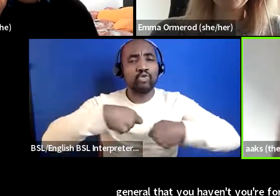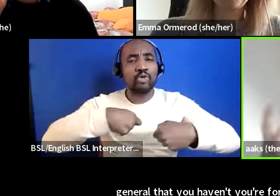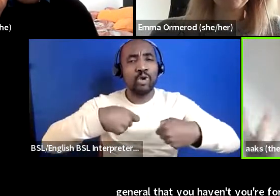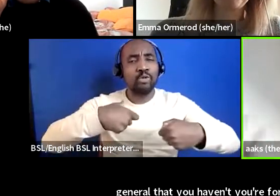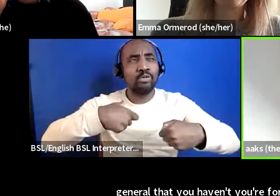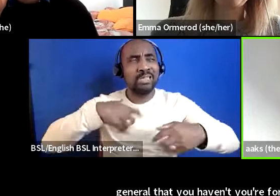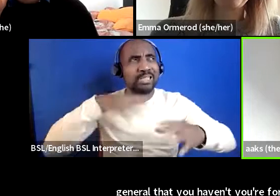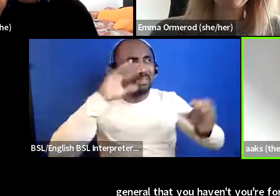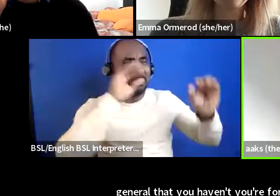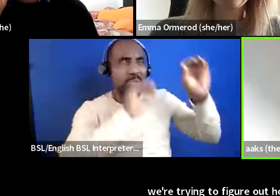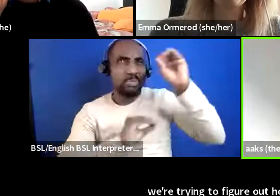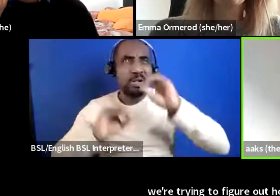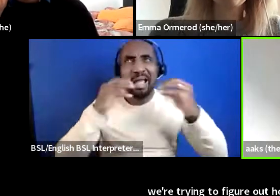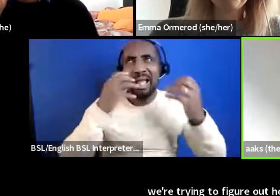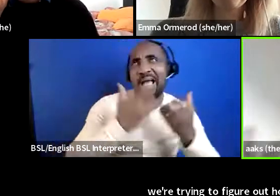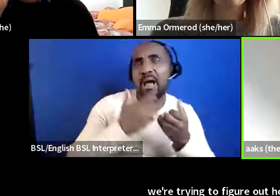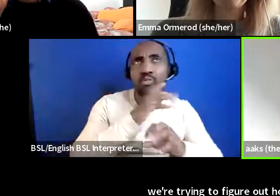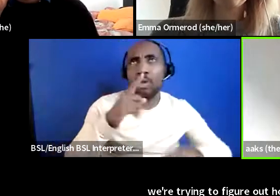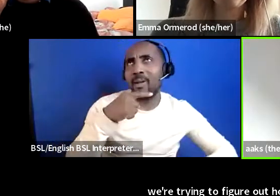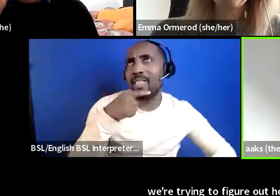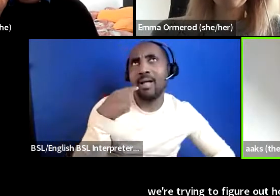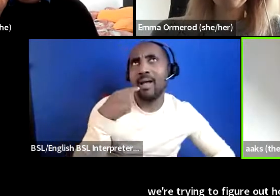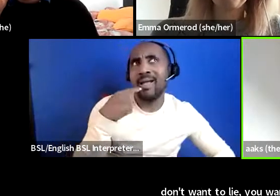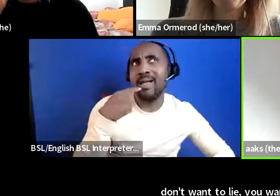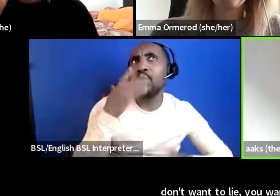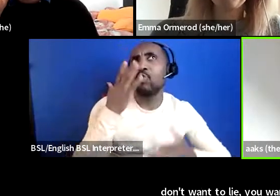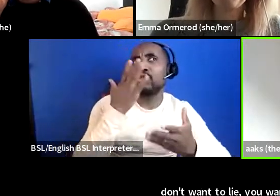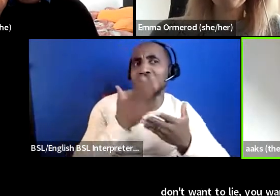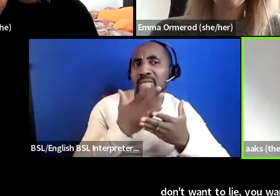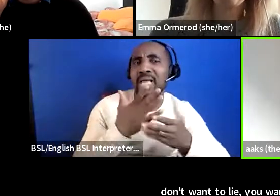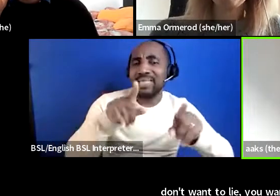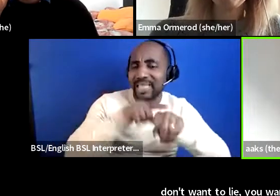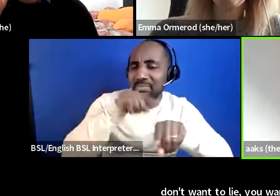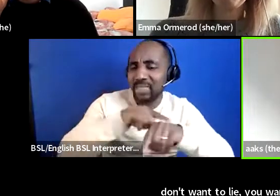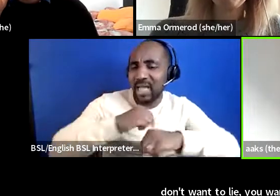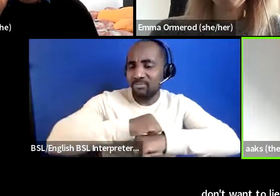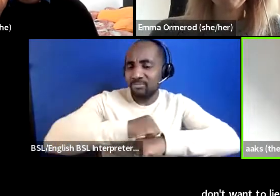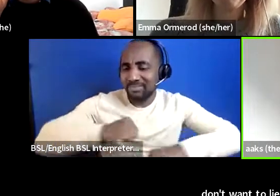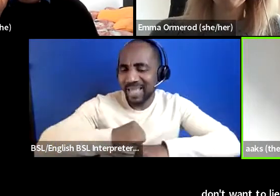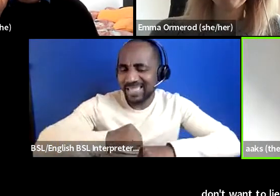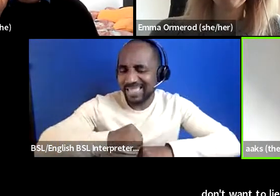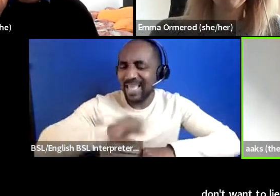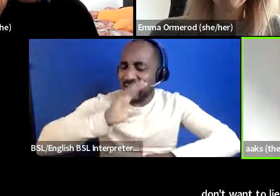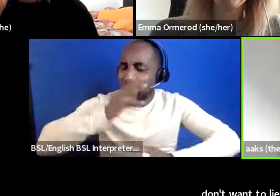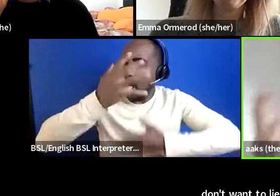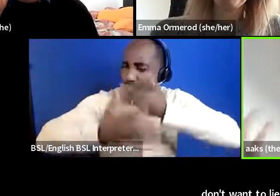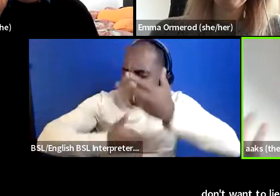want to lie if you want to like be but you are telling a story and actually like when i'm working